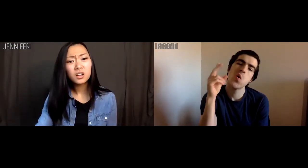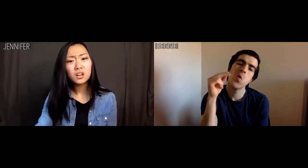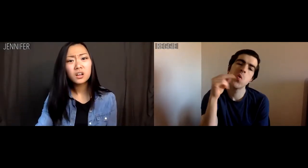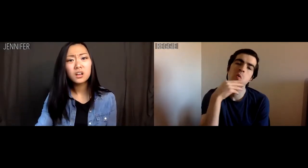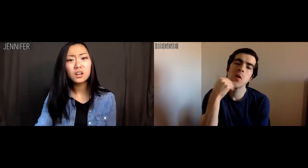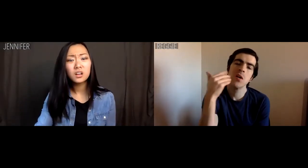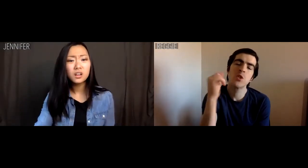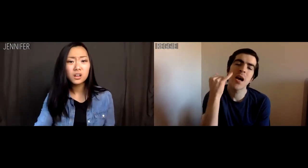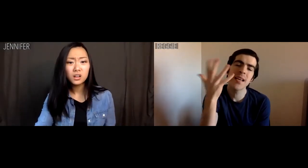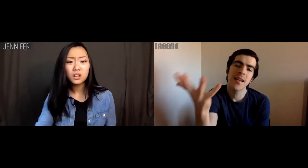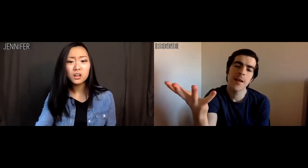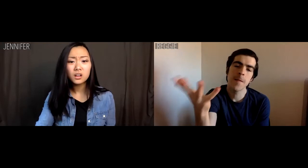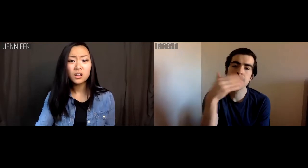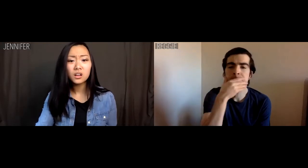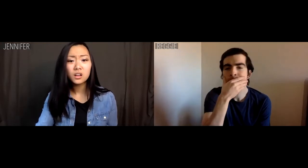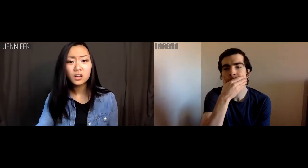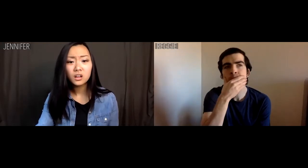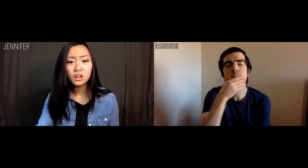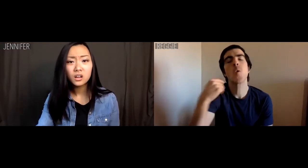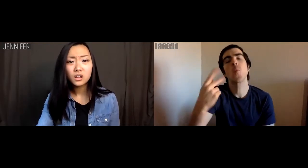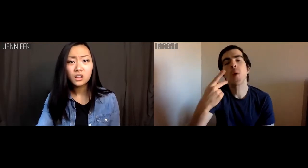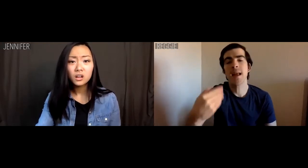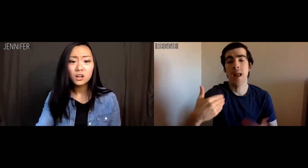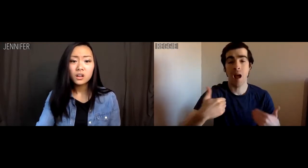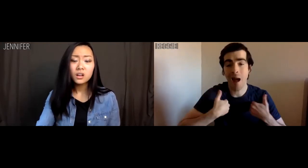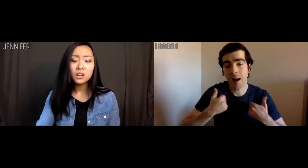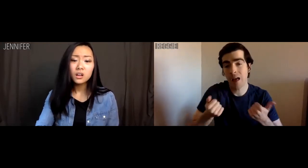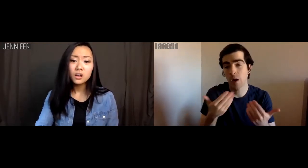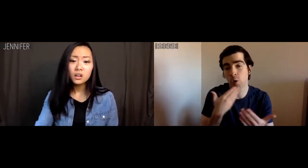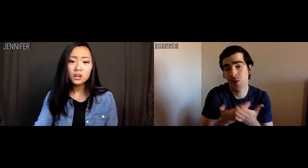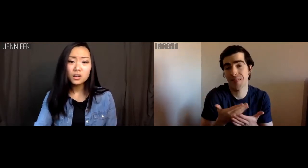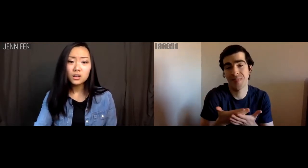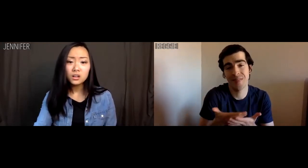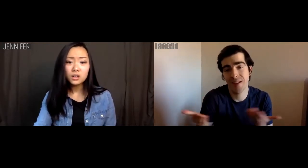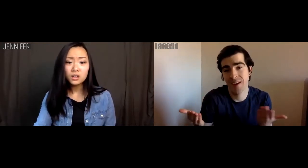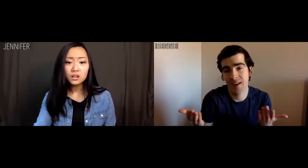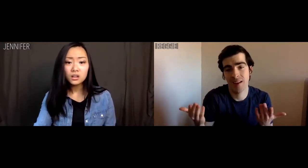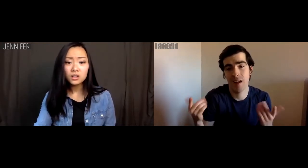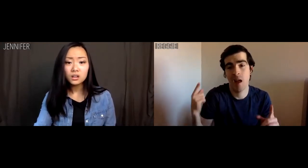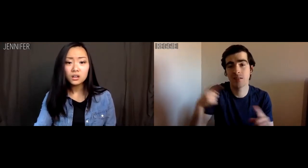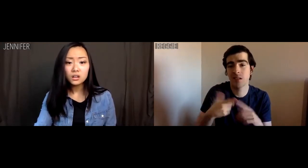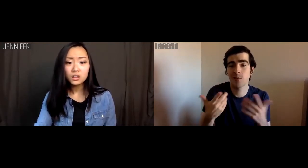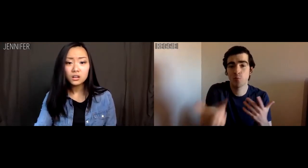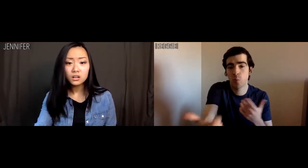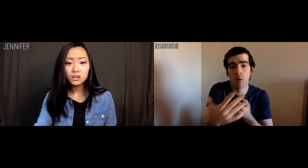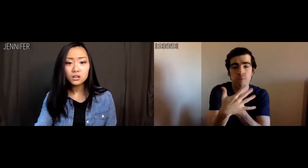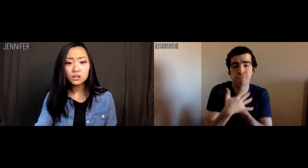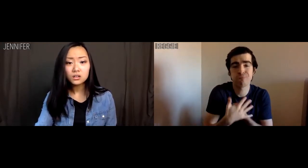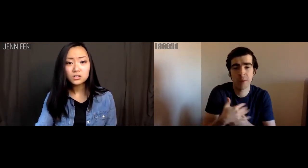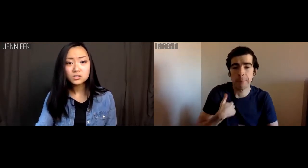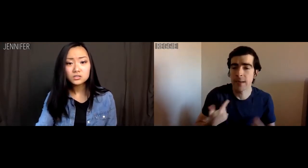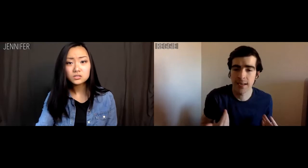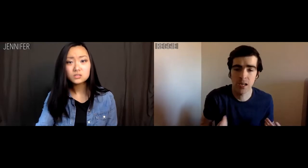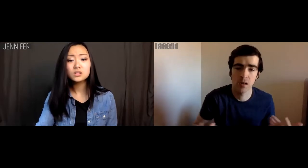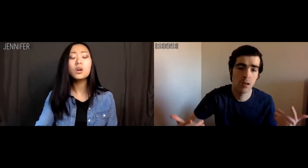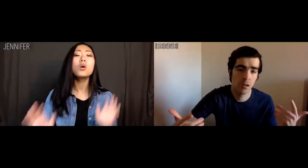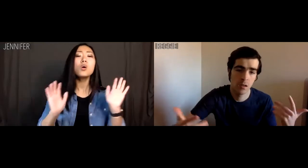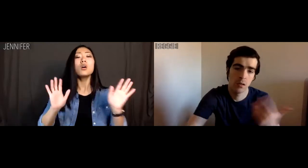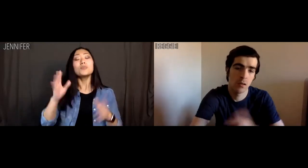Reggie: No, Jenny, we had a good thing. Until you had to start pressuring me.